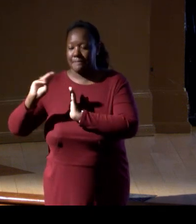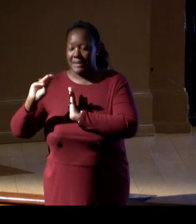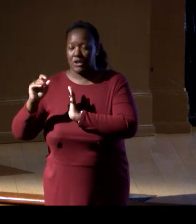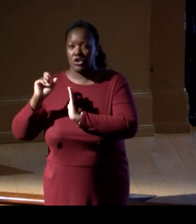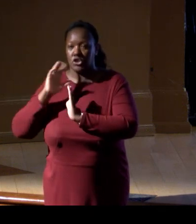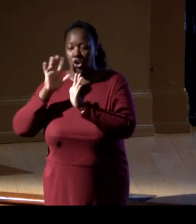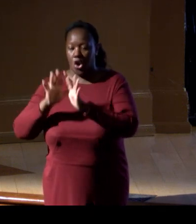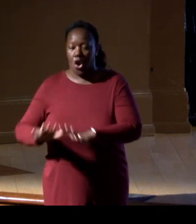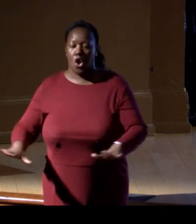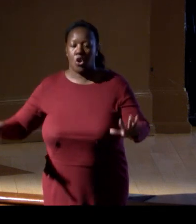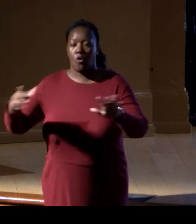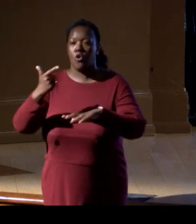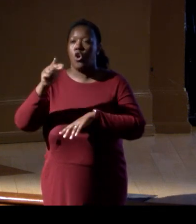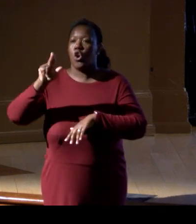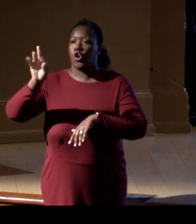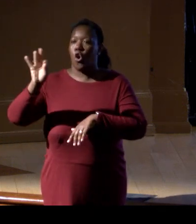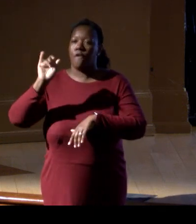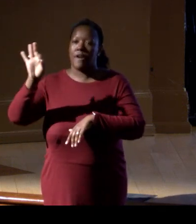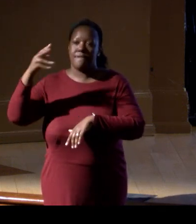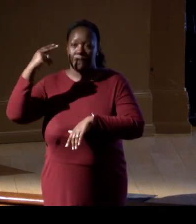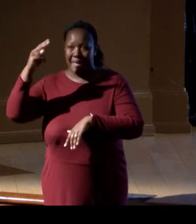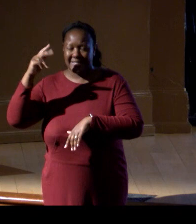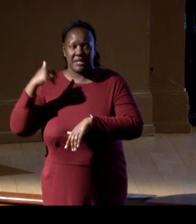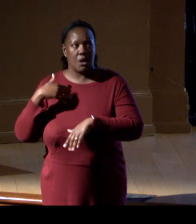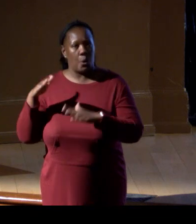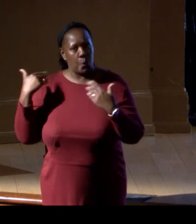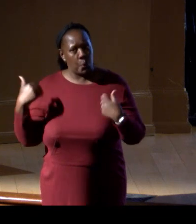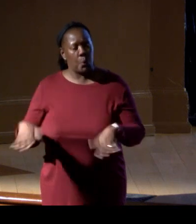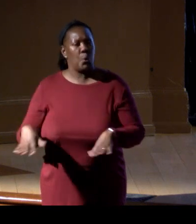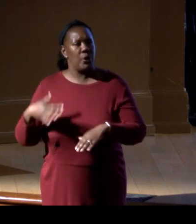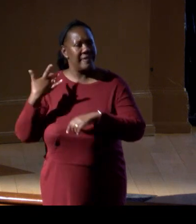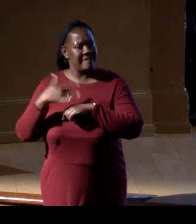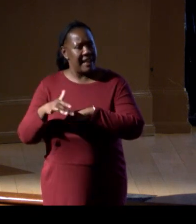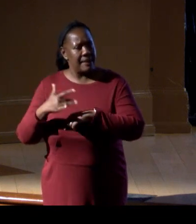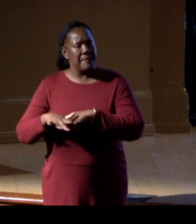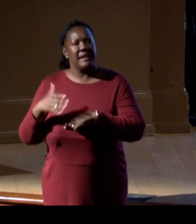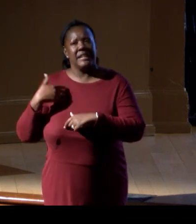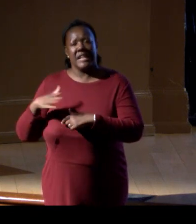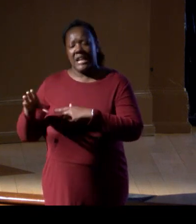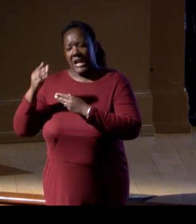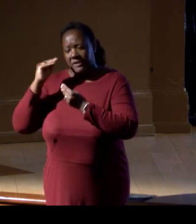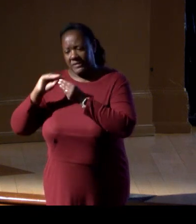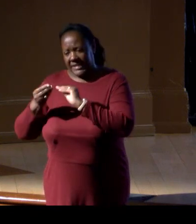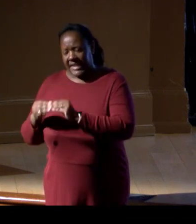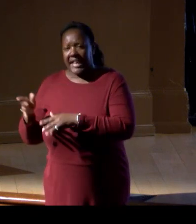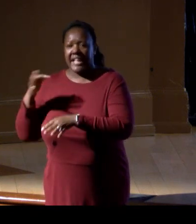and just think about the availability of data versus an ROV operator calling me